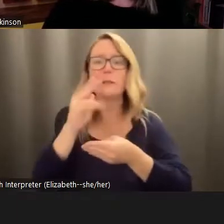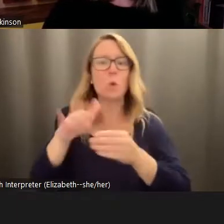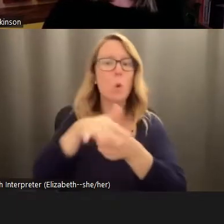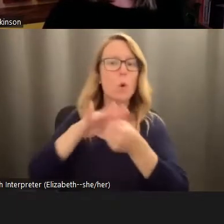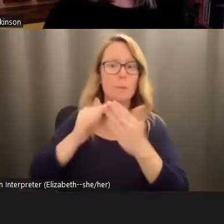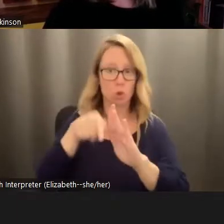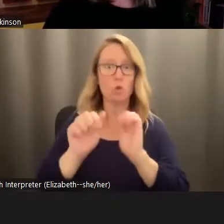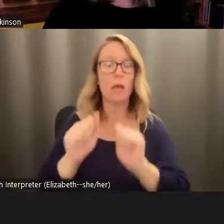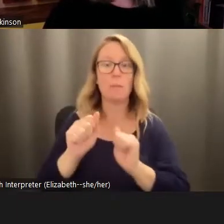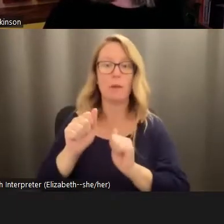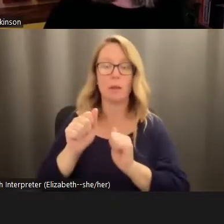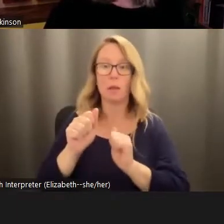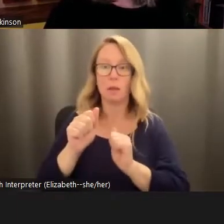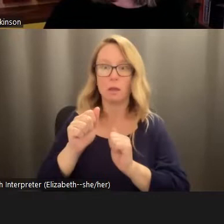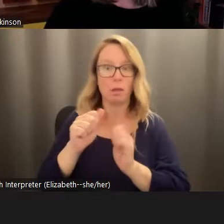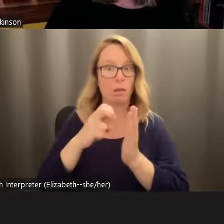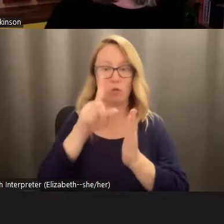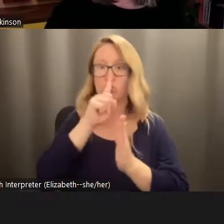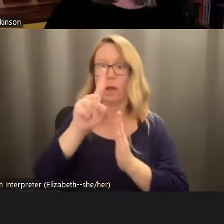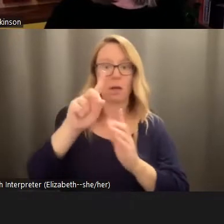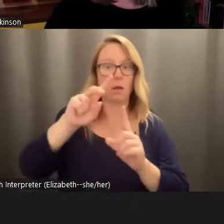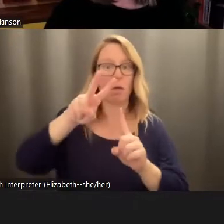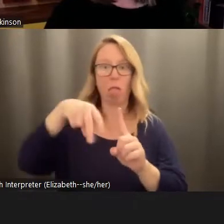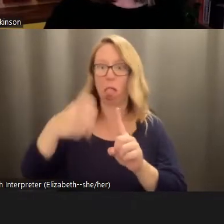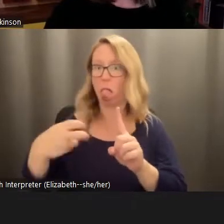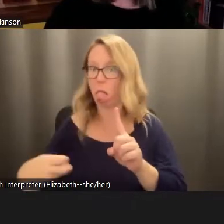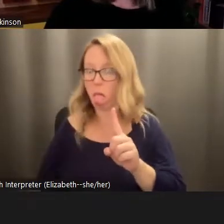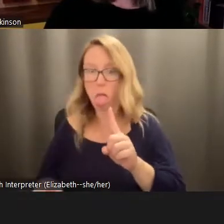pulled into a downward spiral of heartbreak and grief and exactly